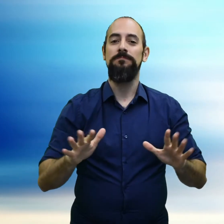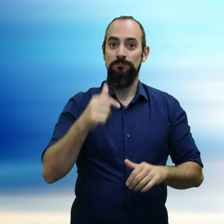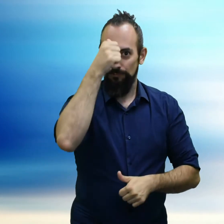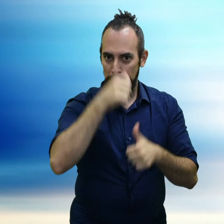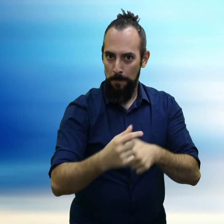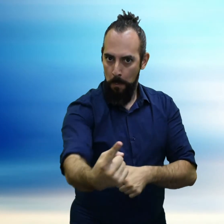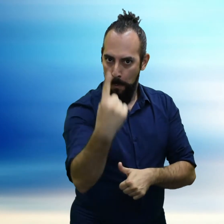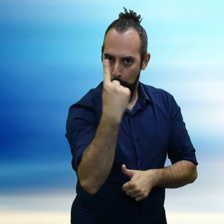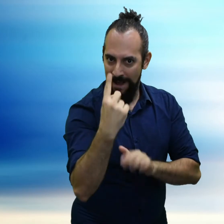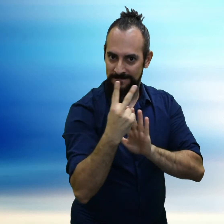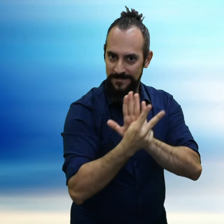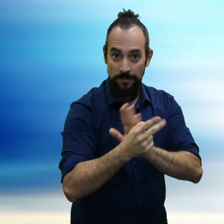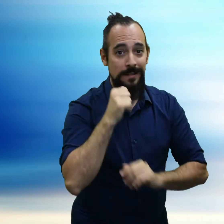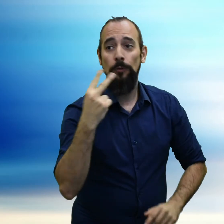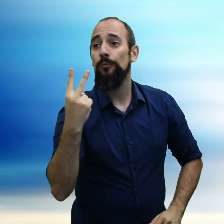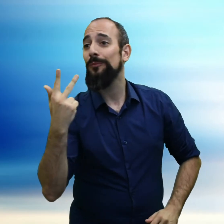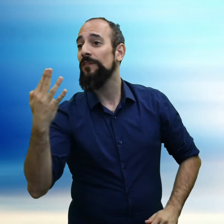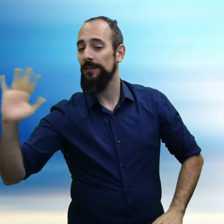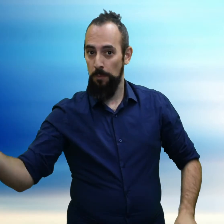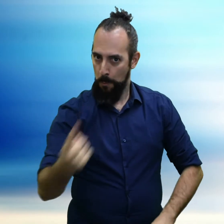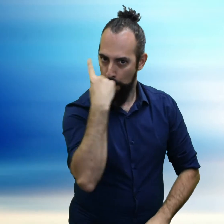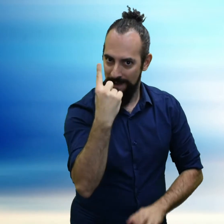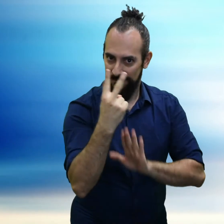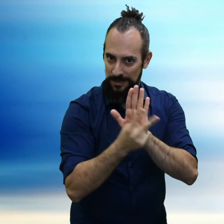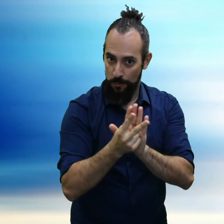Remember to film only one video, not 2, 3, 4, 5. Just one.